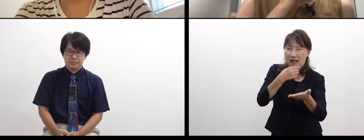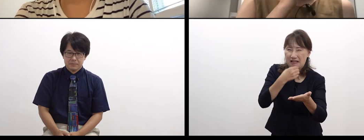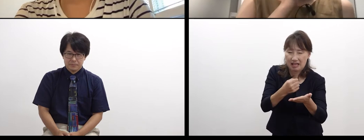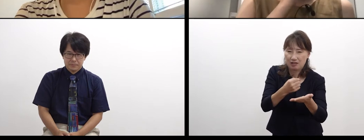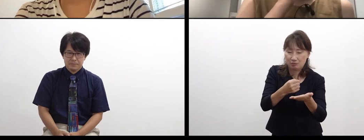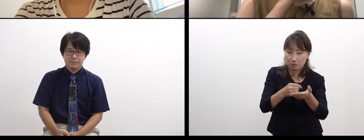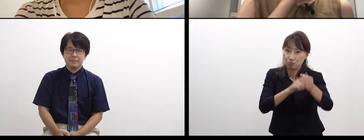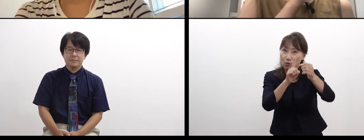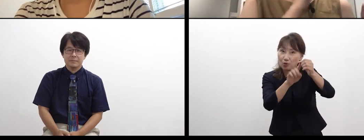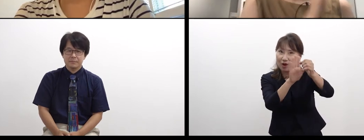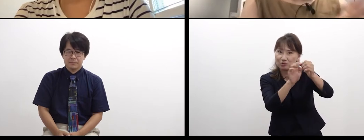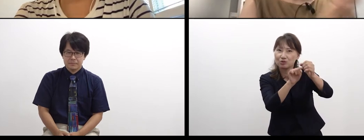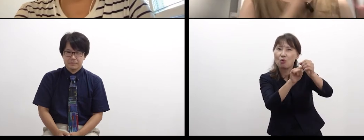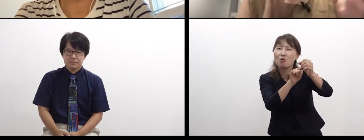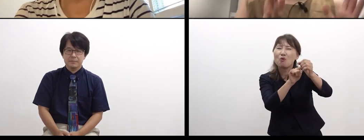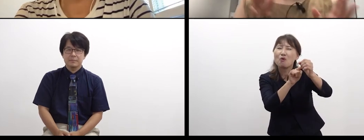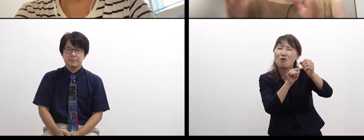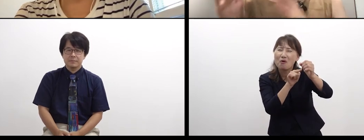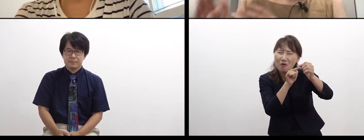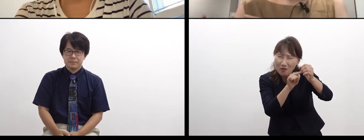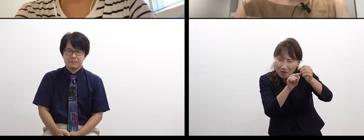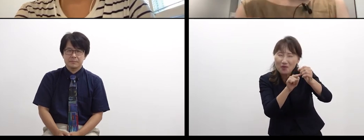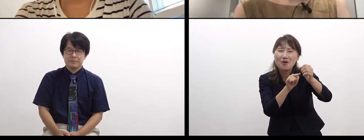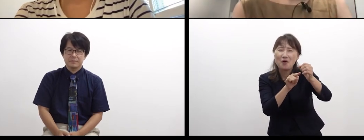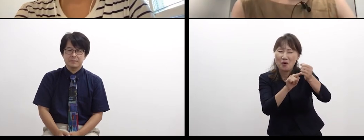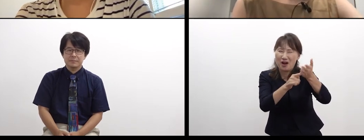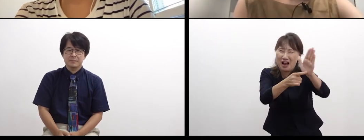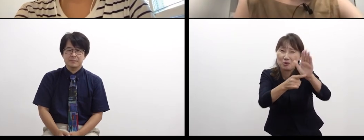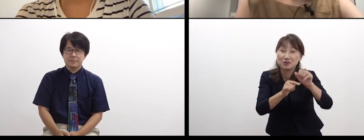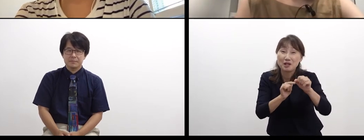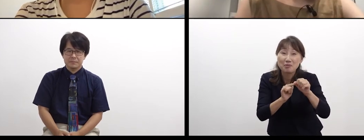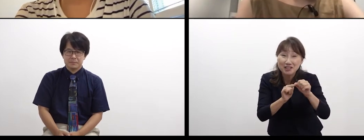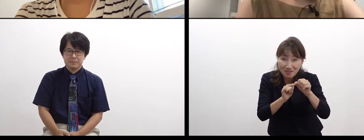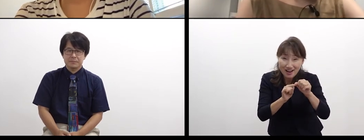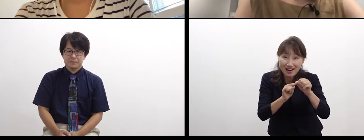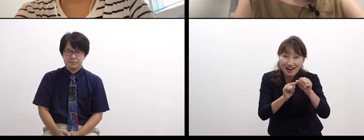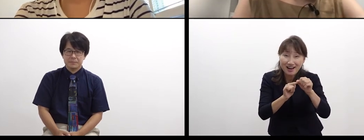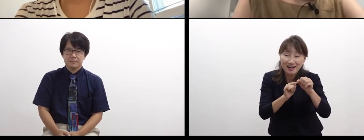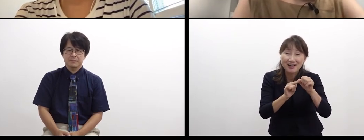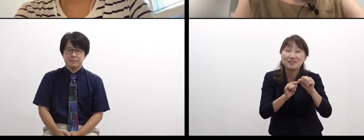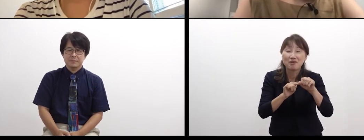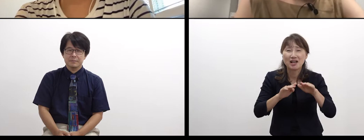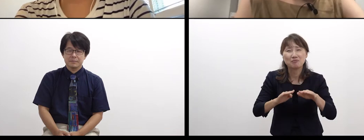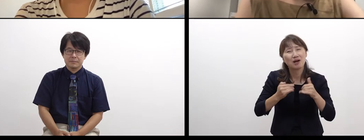I tend to talk just like now, in this kind of order